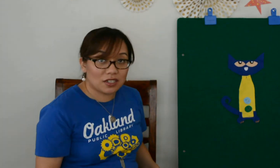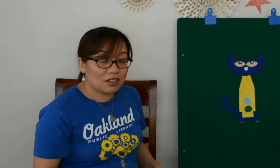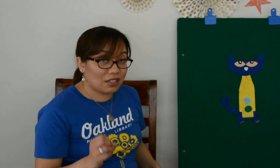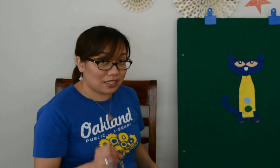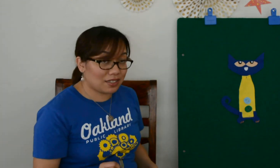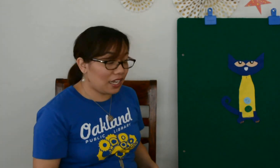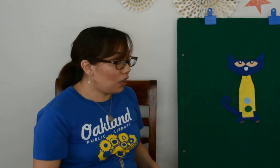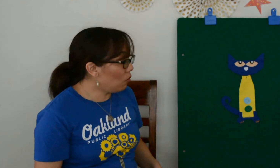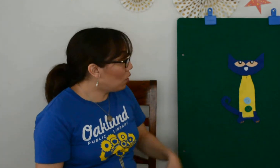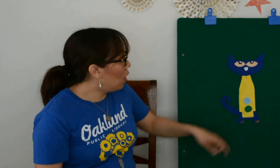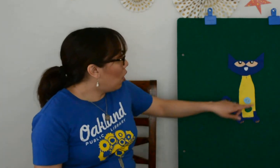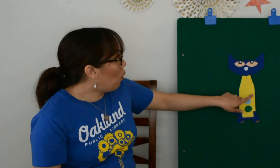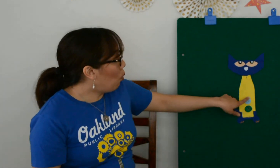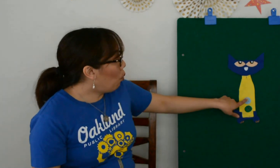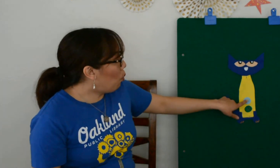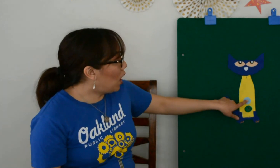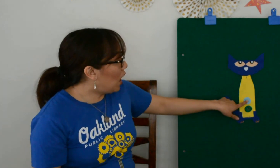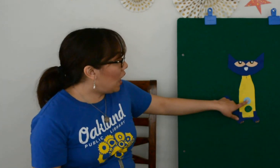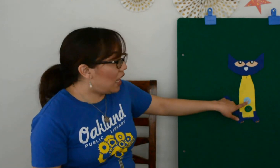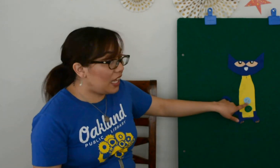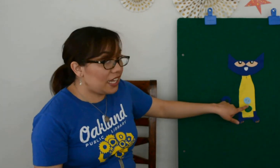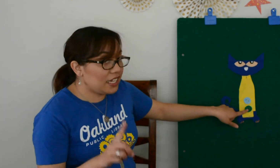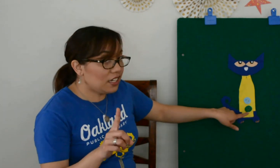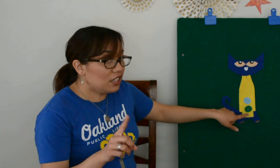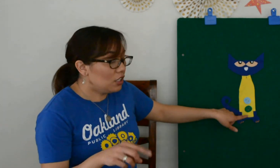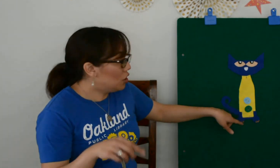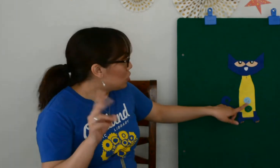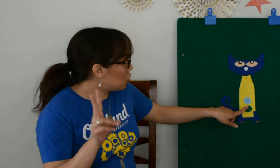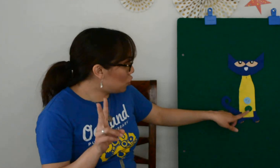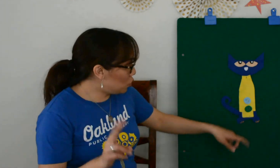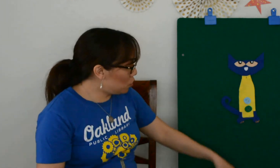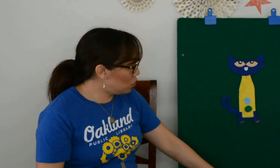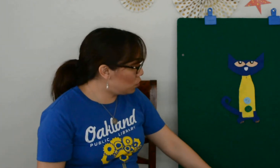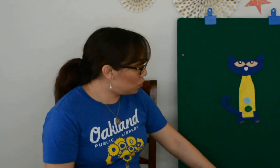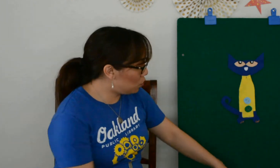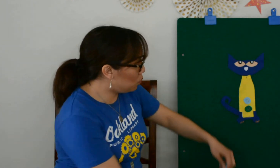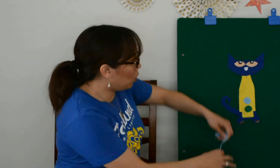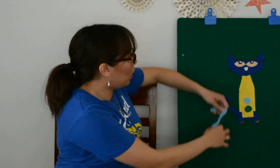Let’s count. One, twoooo!